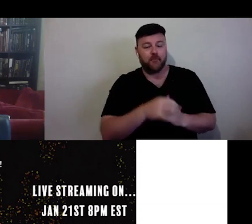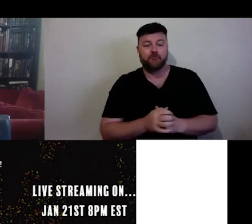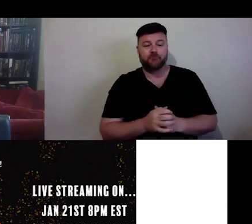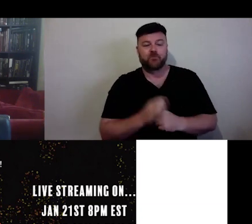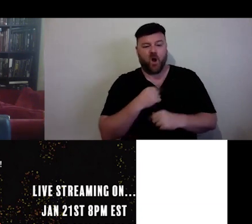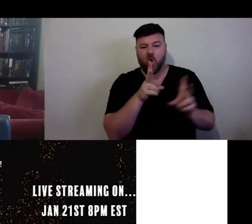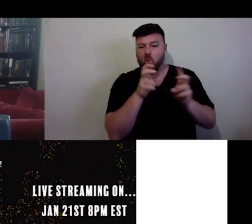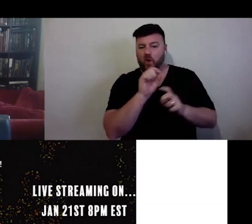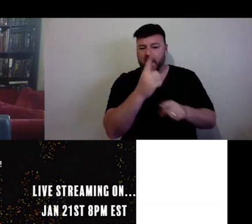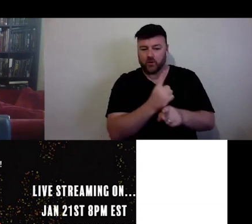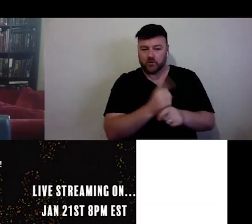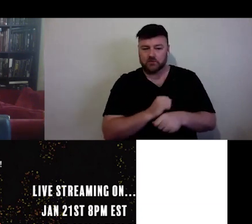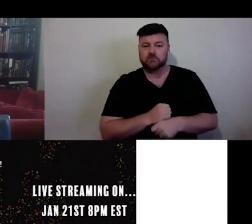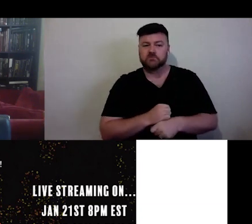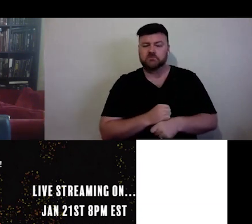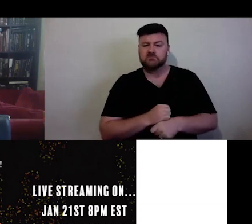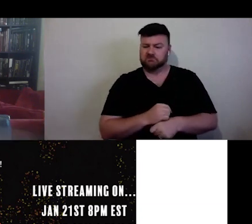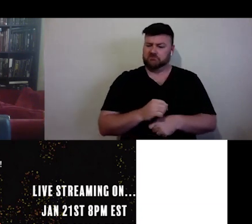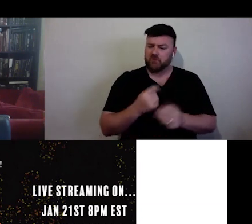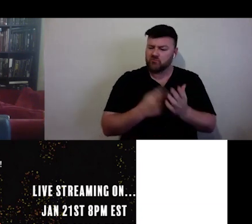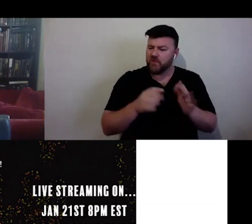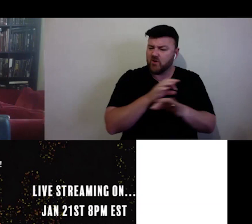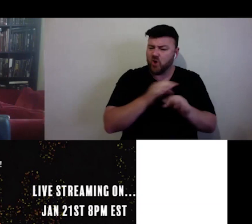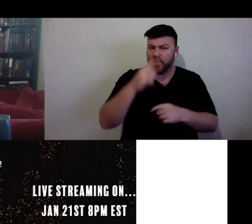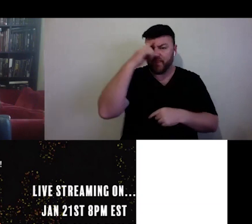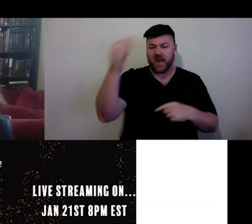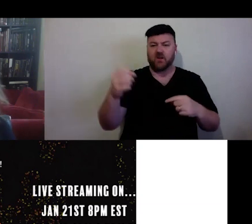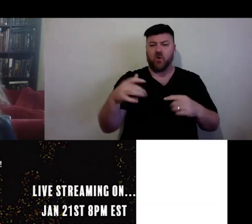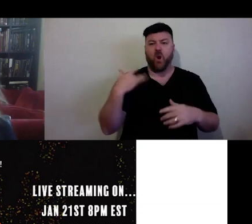quote, "Rather than thinking of livestream as a platform for getting